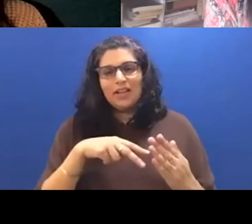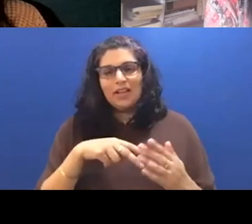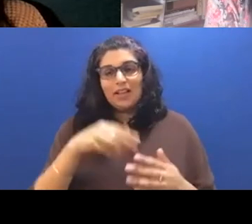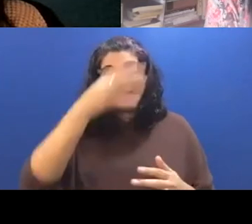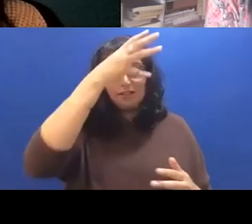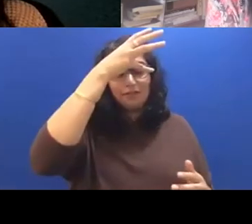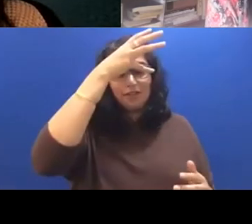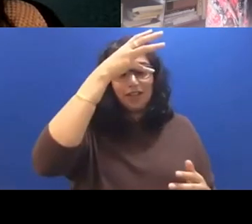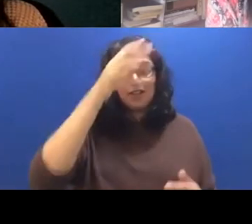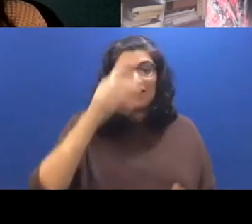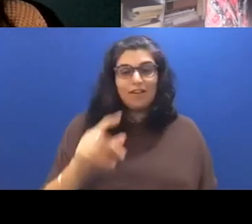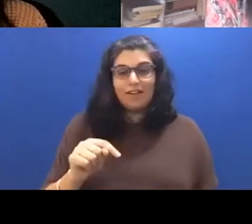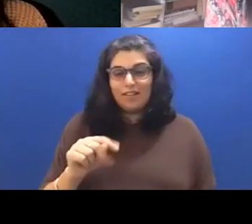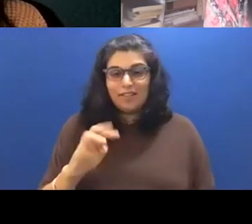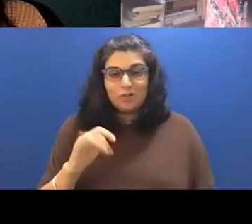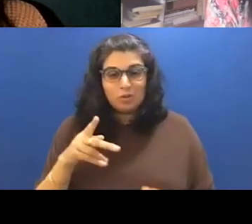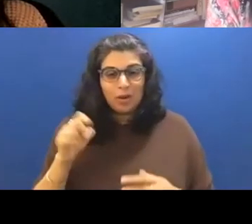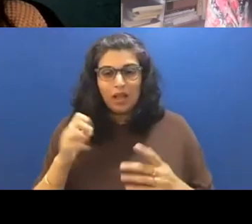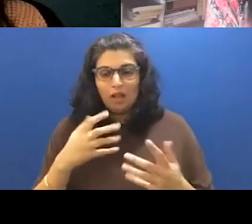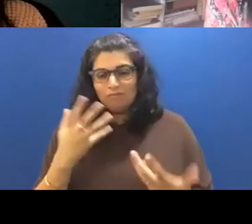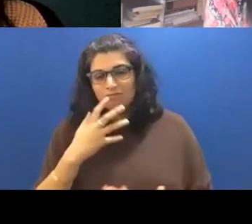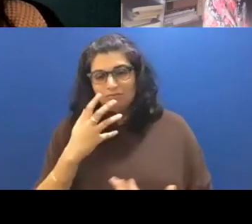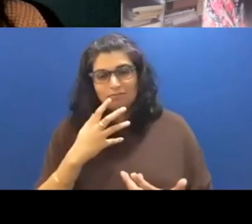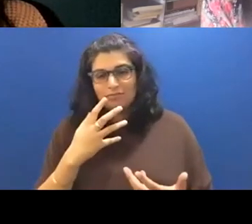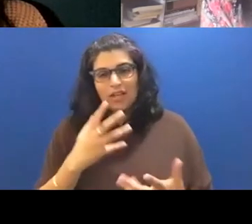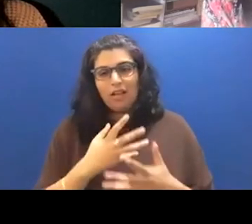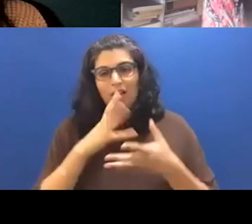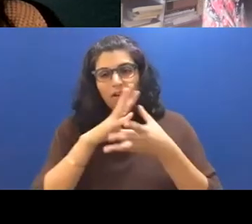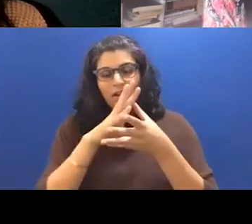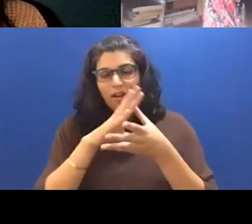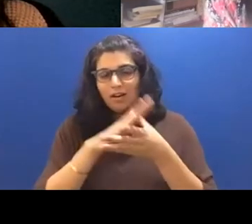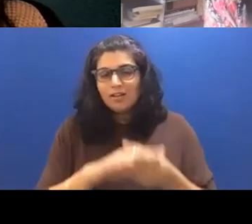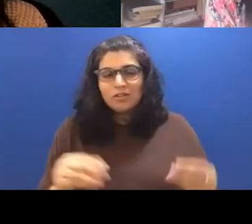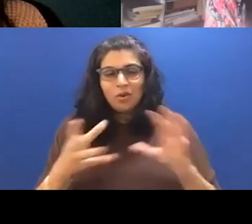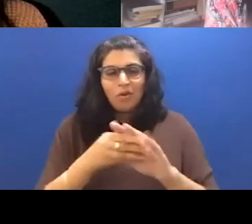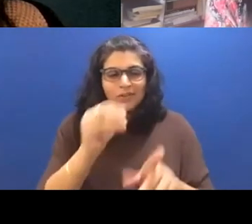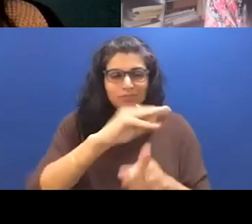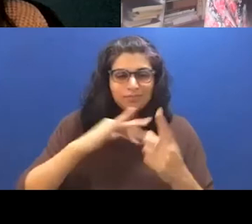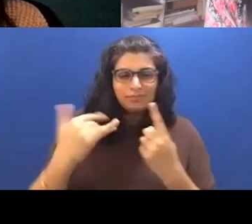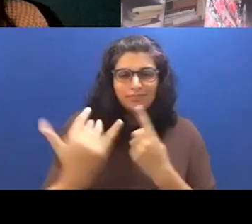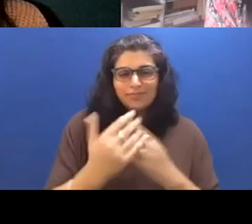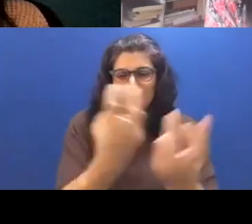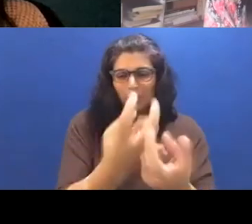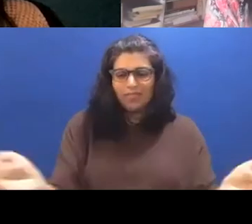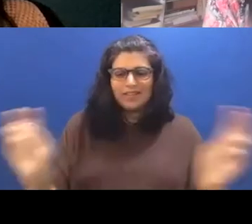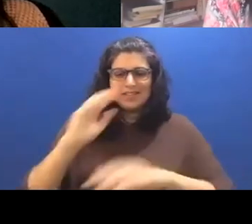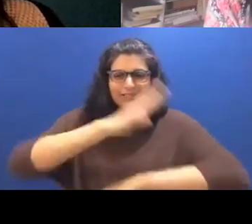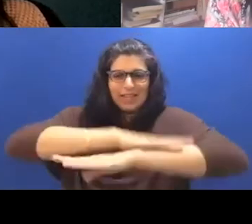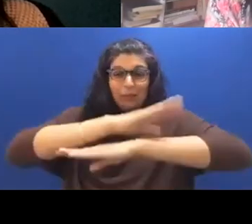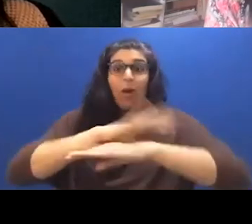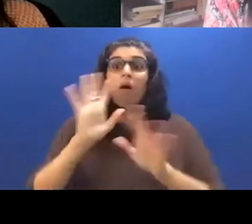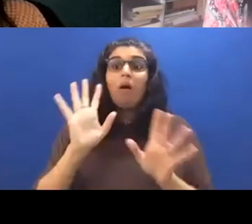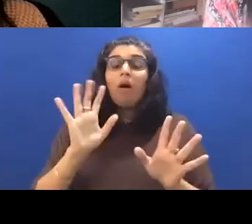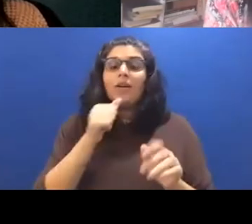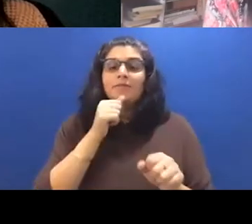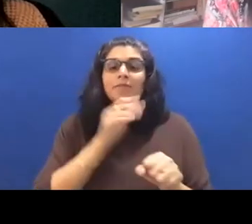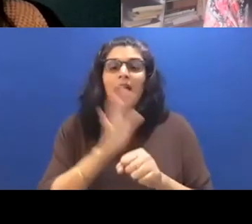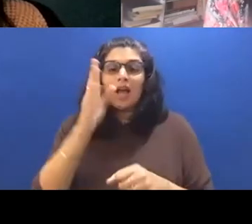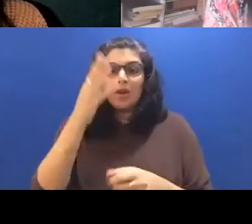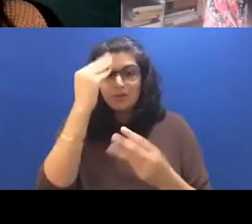Like it's just, there's so much story in those scenes around the table. Thank you, so Oh, and I promised I would tell you your soup today.